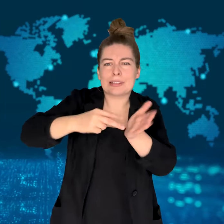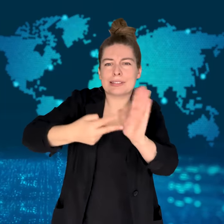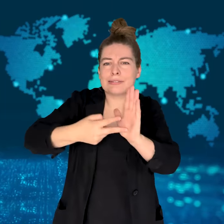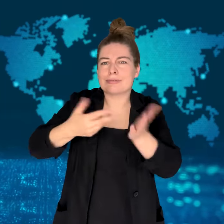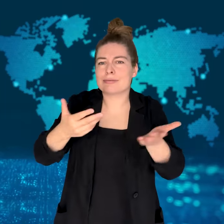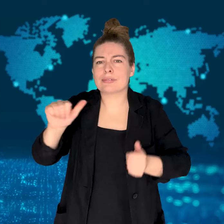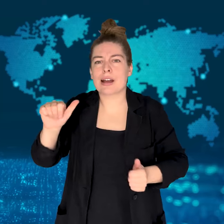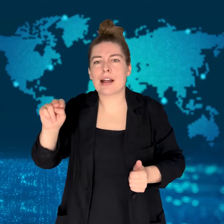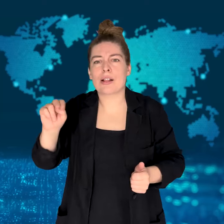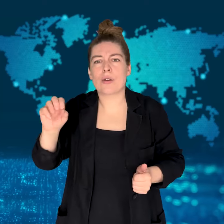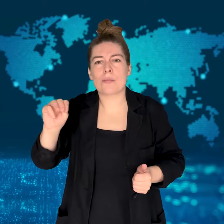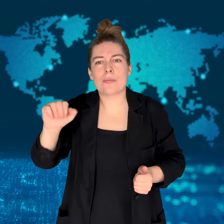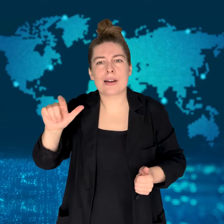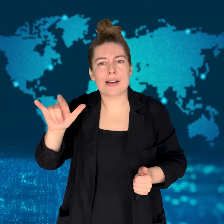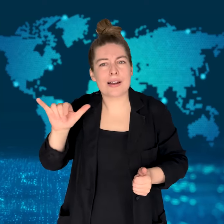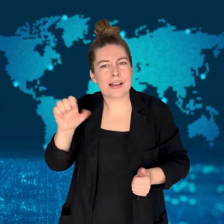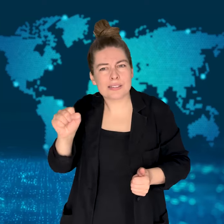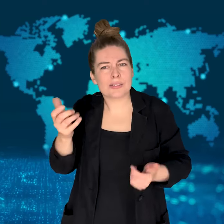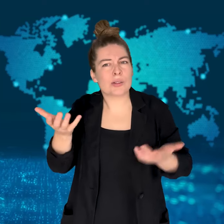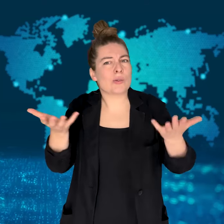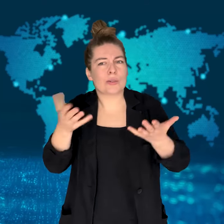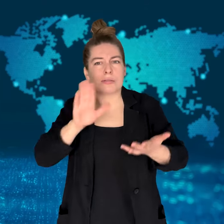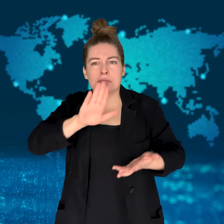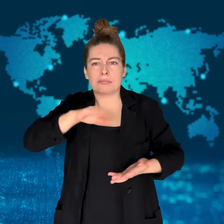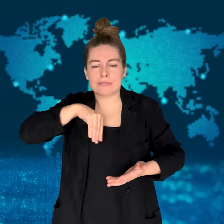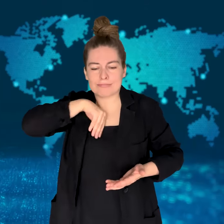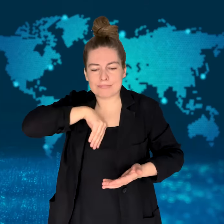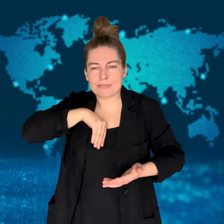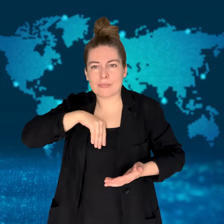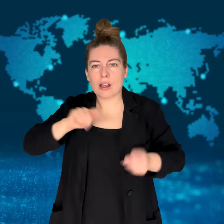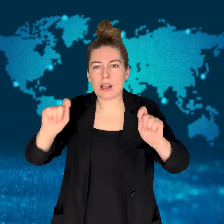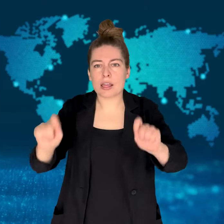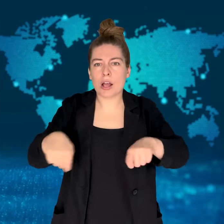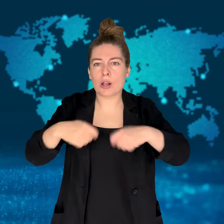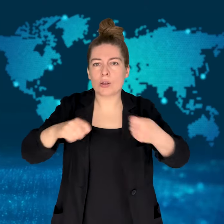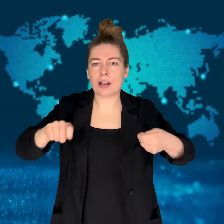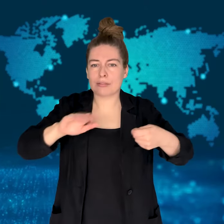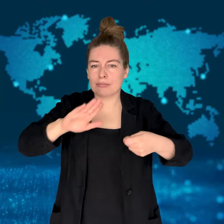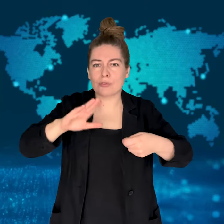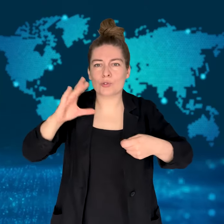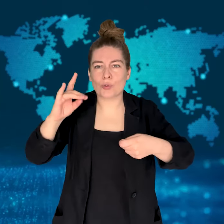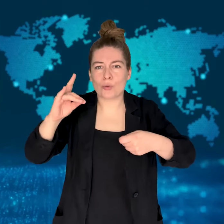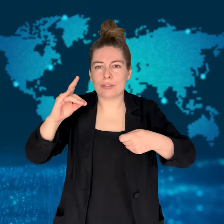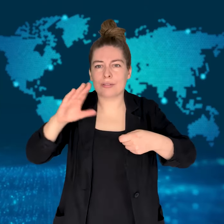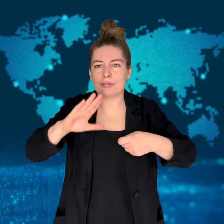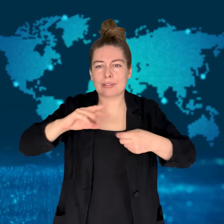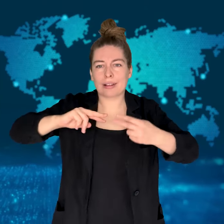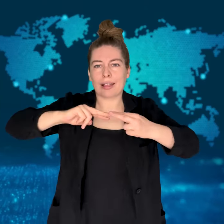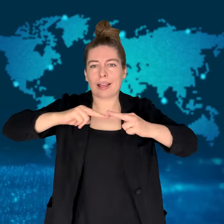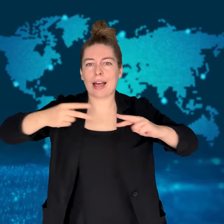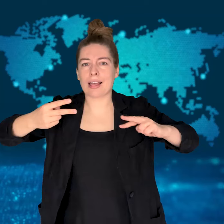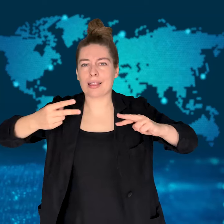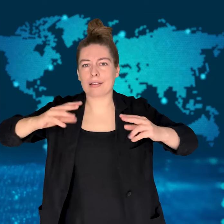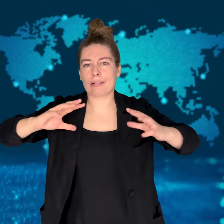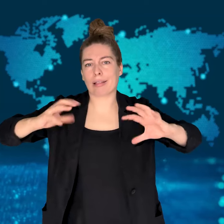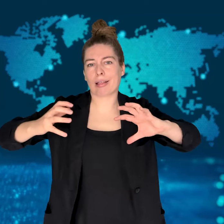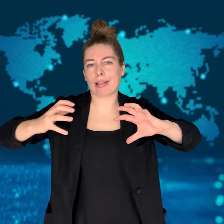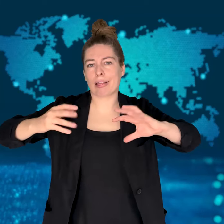in determining what is a genetic defect or "anomaly."